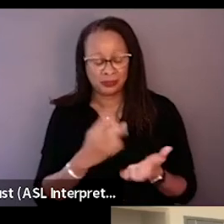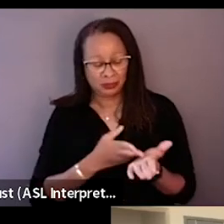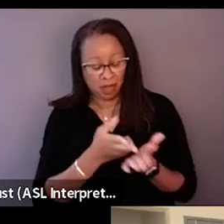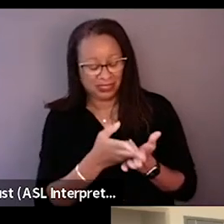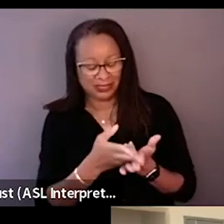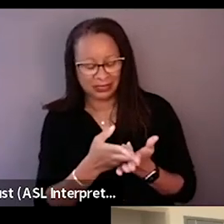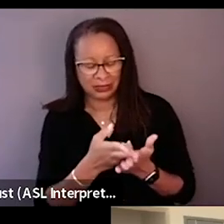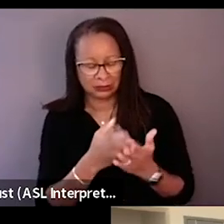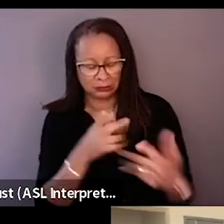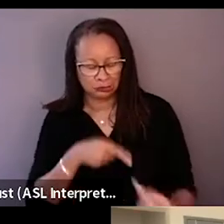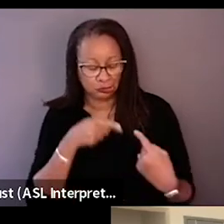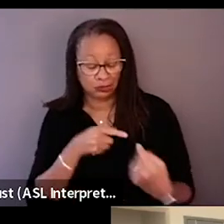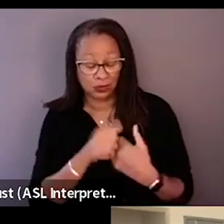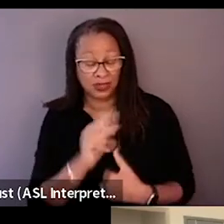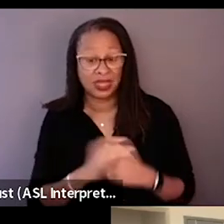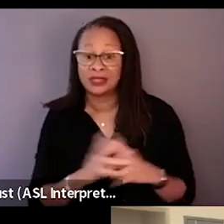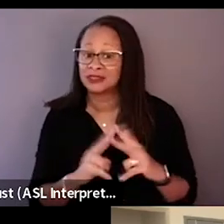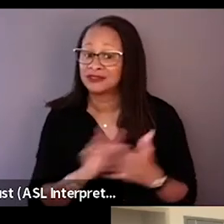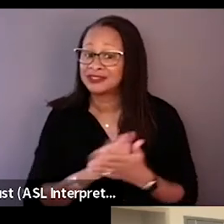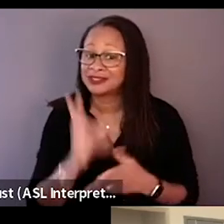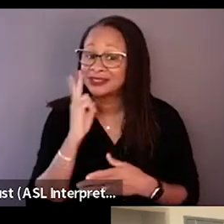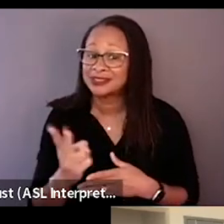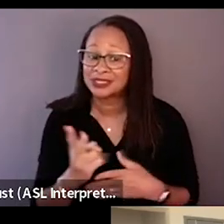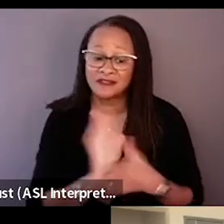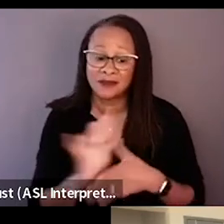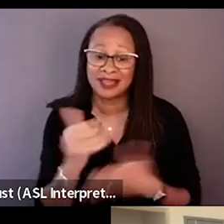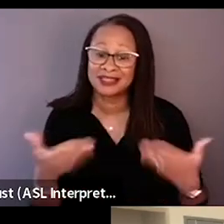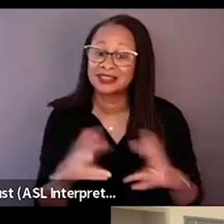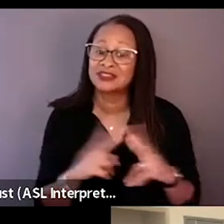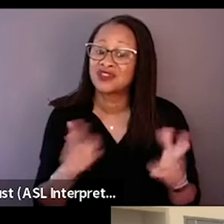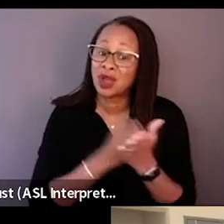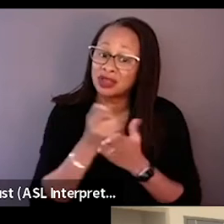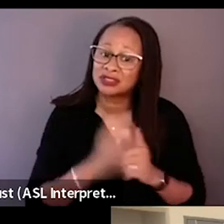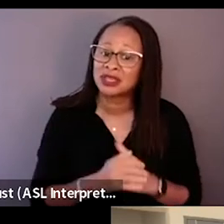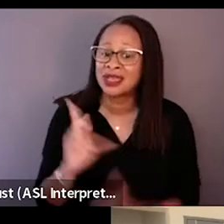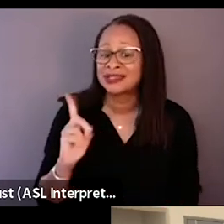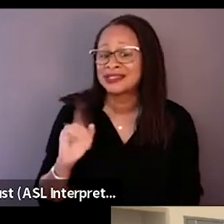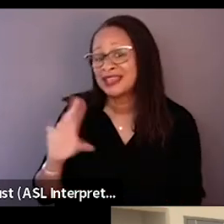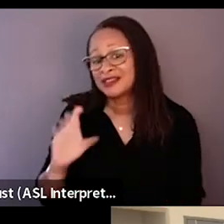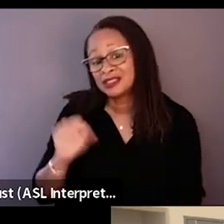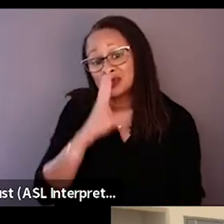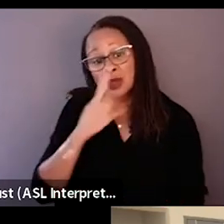and it's really refreshing to see a film like this that's so honest. David, can you talk about what it took to get there?